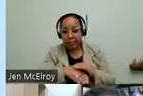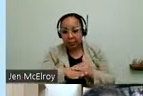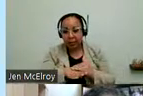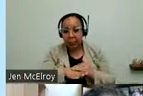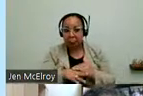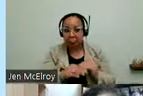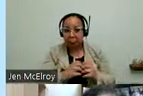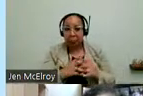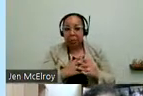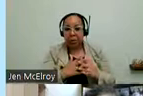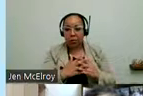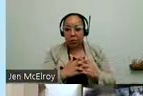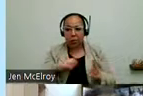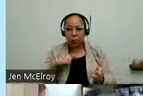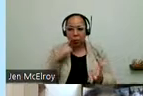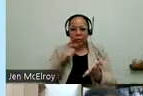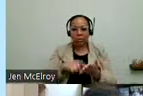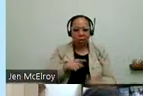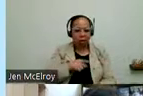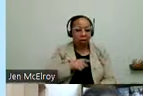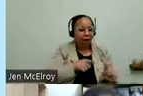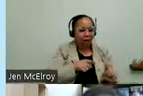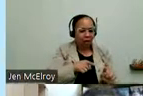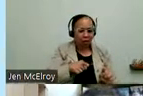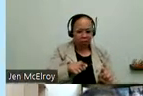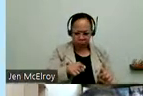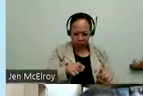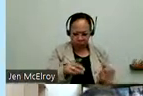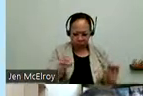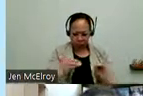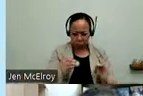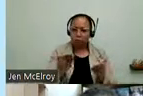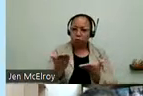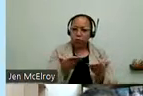saw that that was a gap. And those services -- so what we did was we